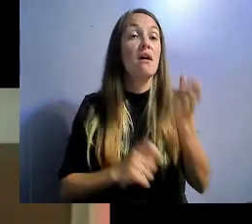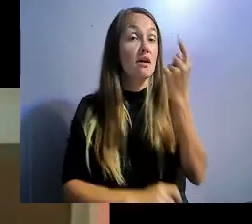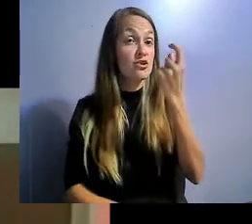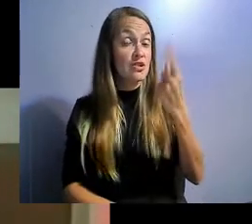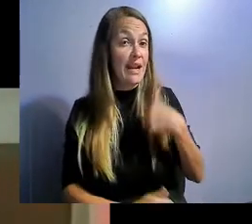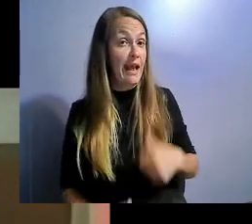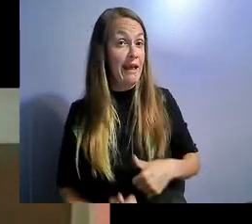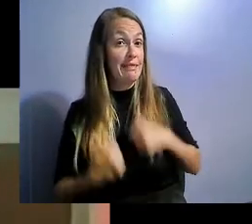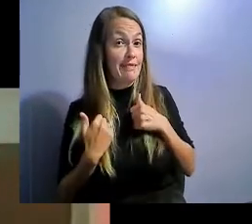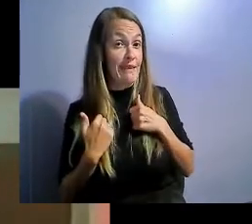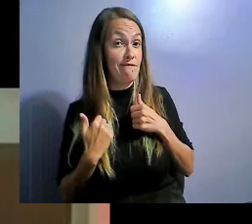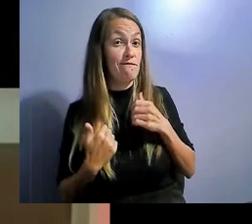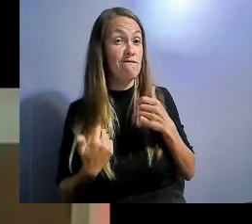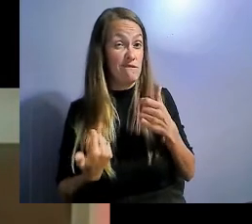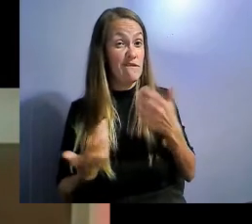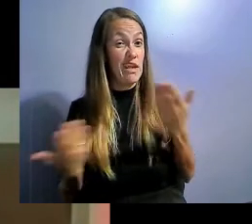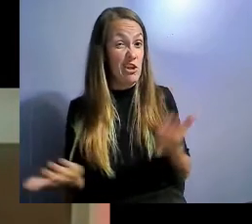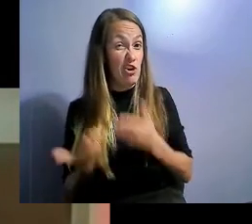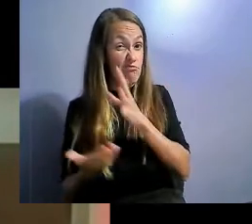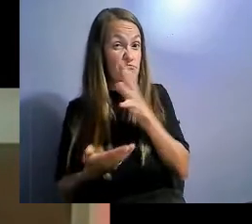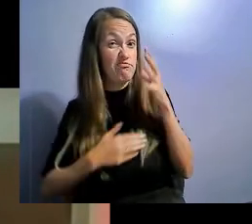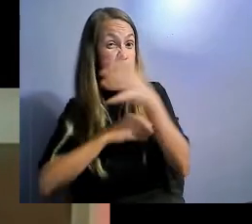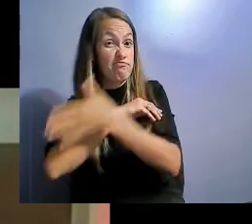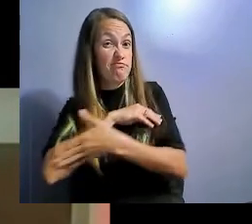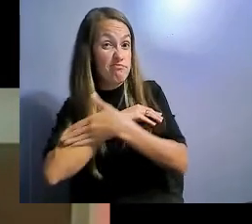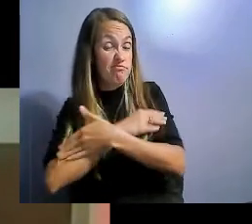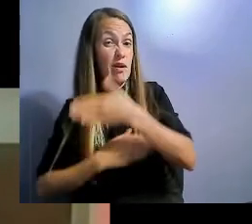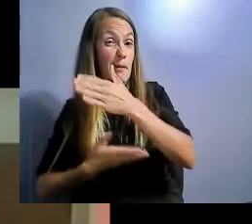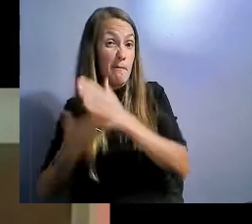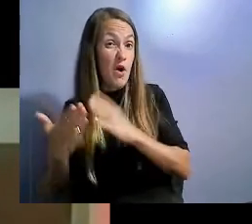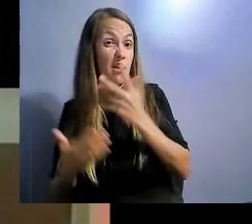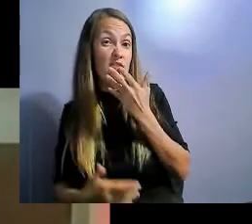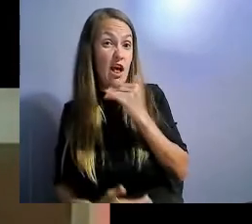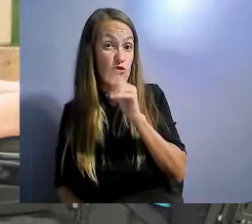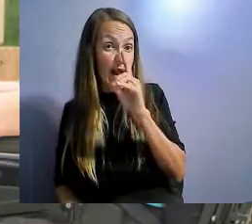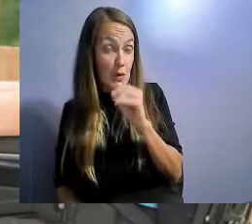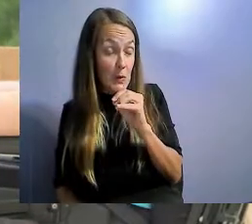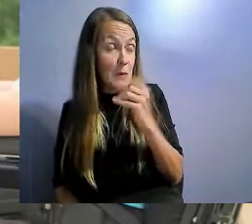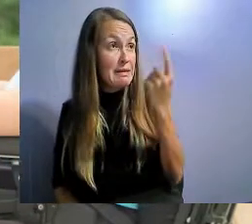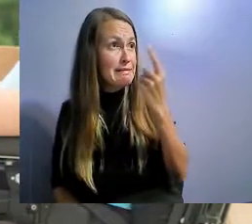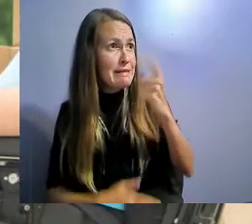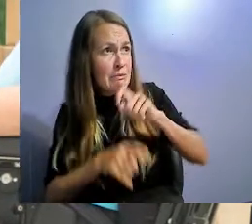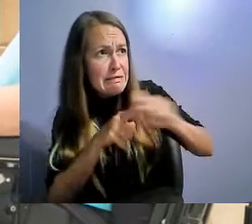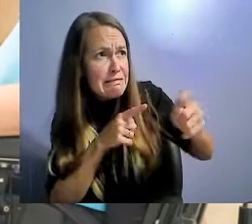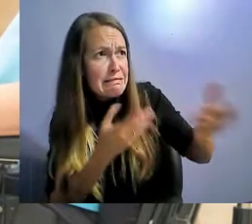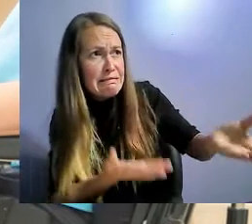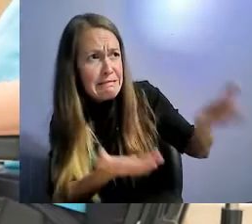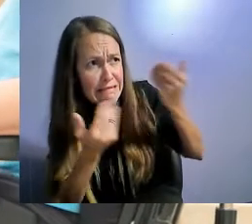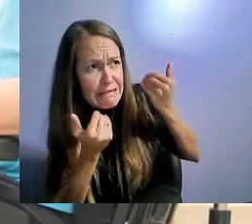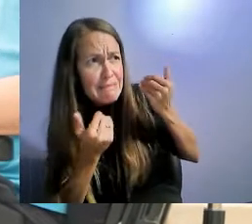getting someone down to fix my wheelchair isn't always the easiest task.